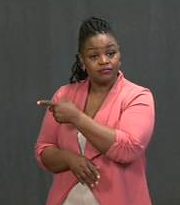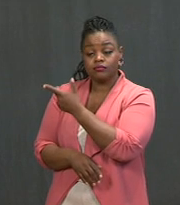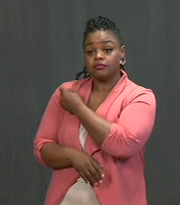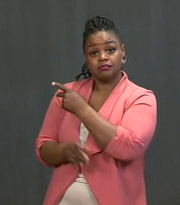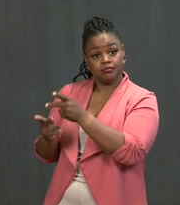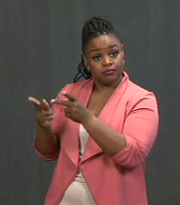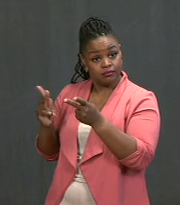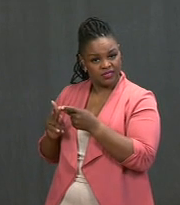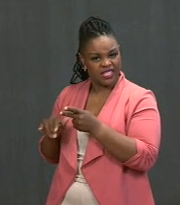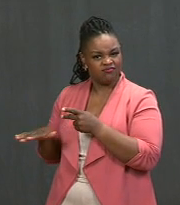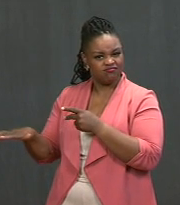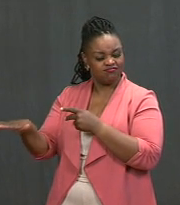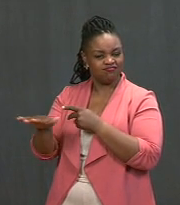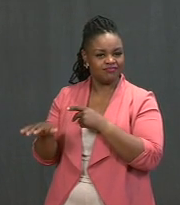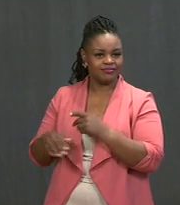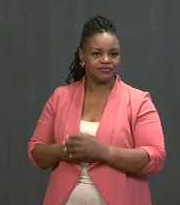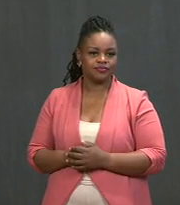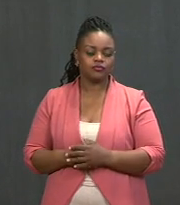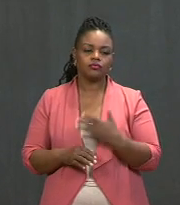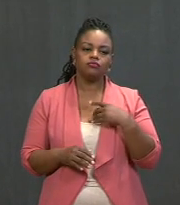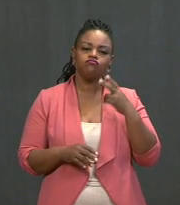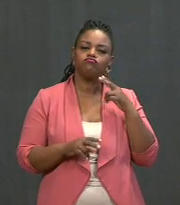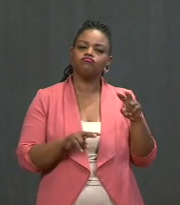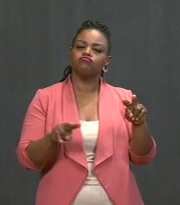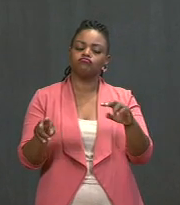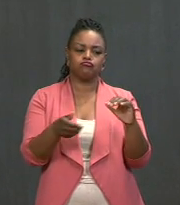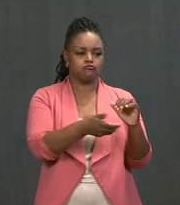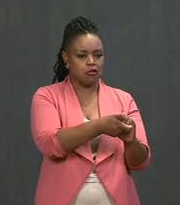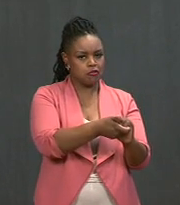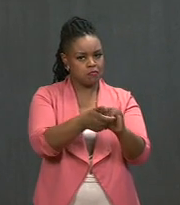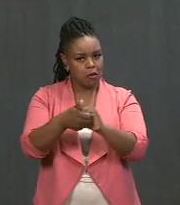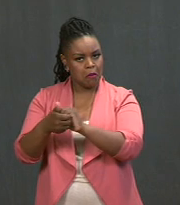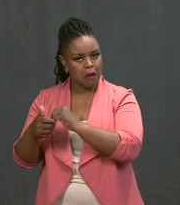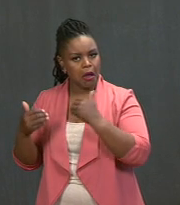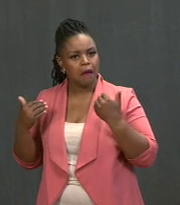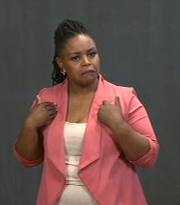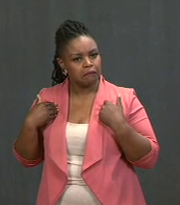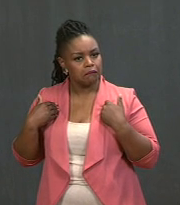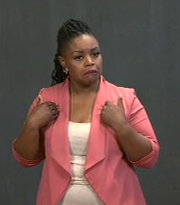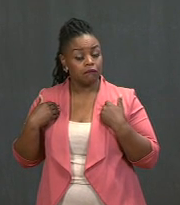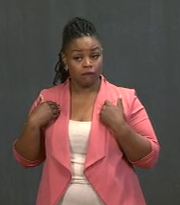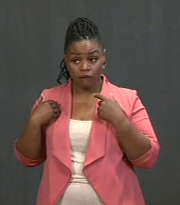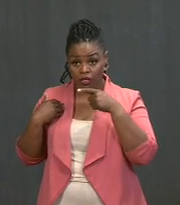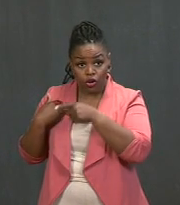They're seeing these kinds of partnerships where -- and not just there, but we're seeing them all over the country.